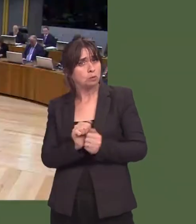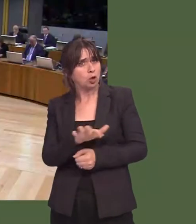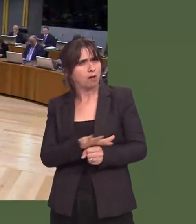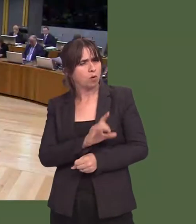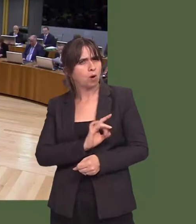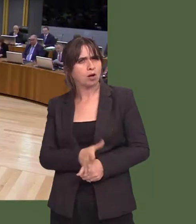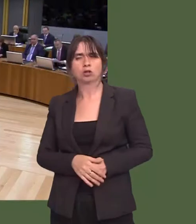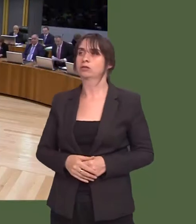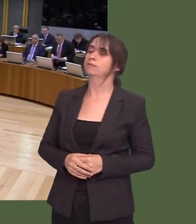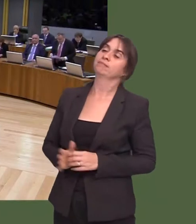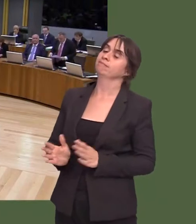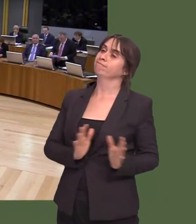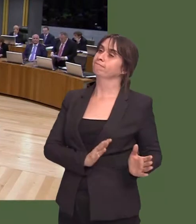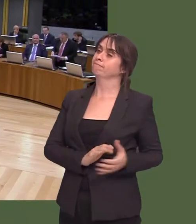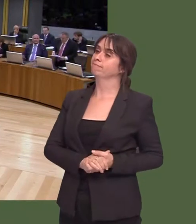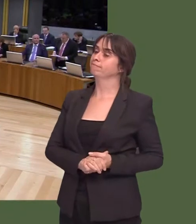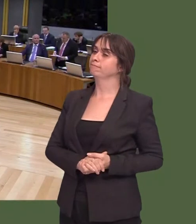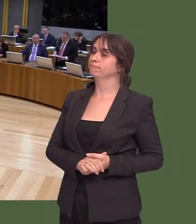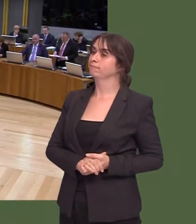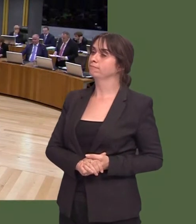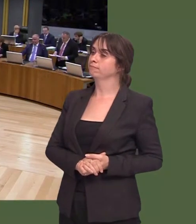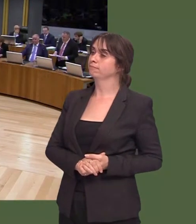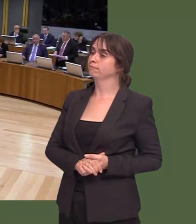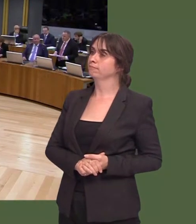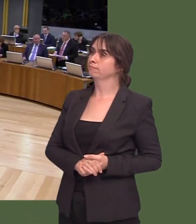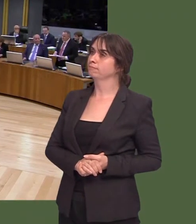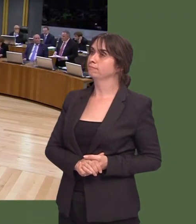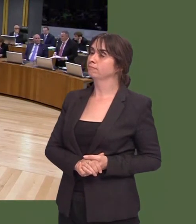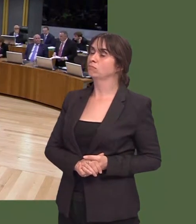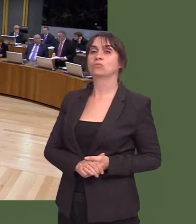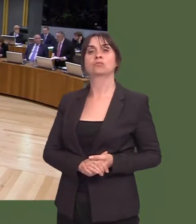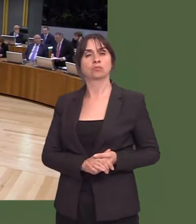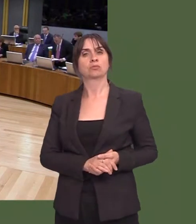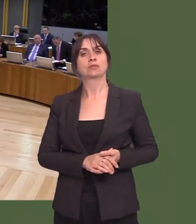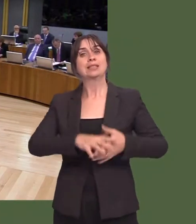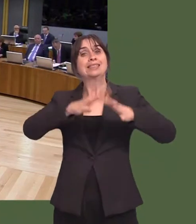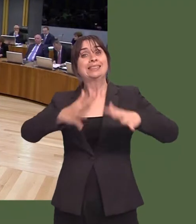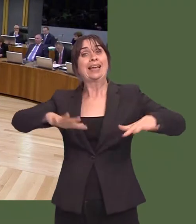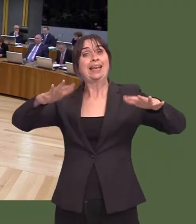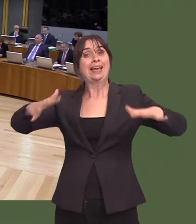A wnaiff y Prif Weinidog ddatganiad am bwysigrwydd twristiaeth glan y mÙr yng ngogledd Cymru? OAQ(5)0644(FM) Carwyn Jones: Our coastal environment is a